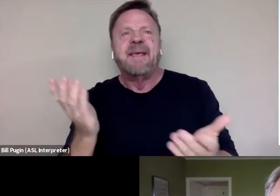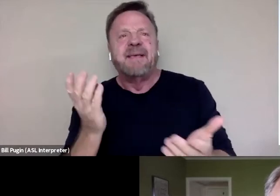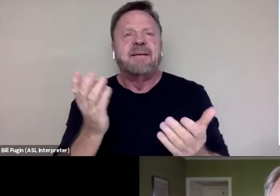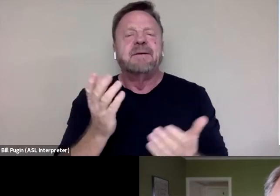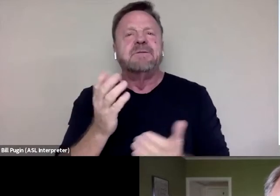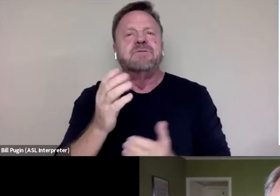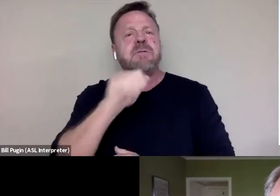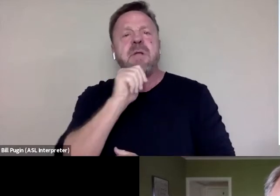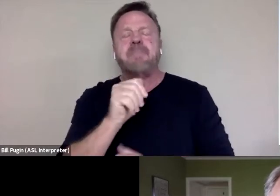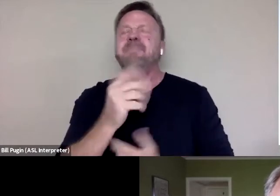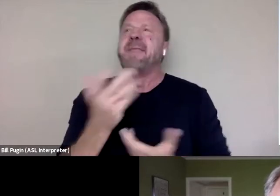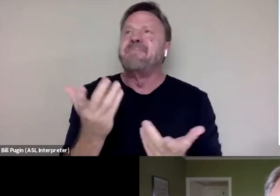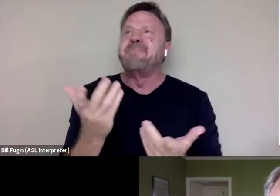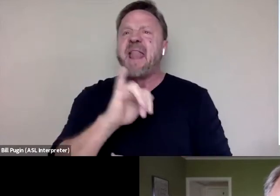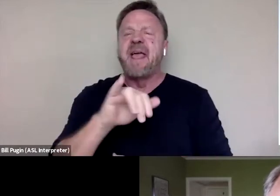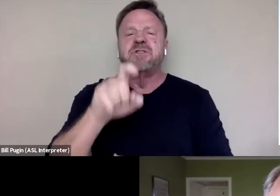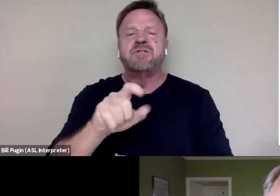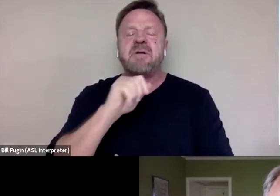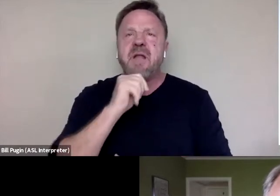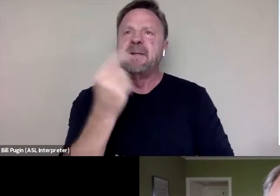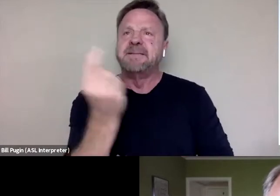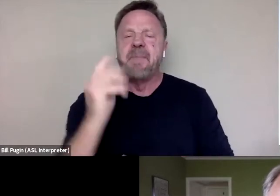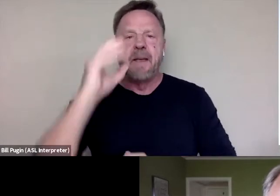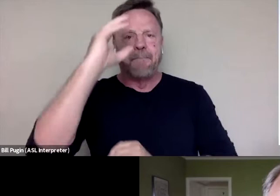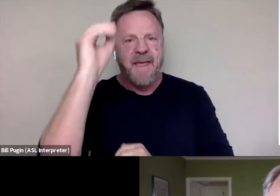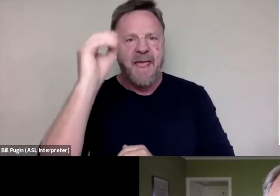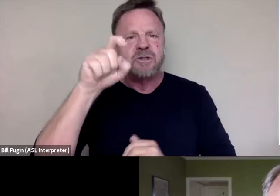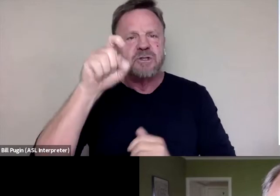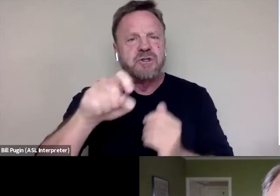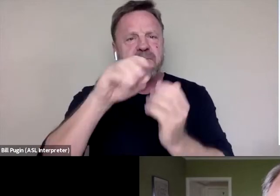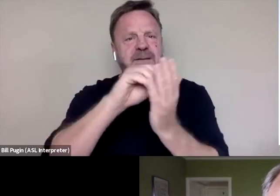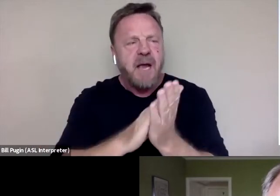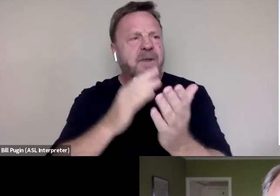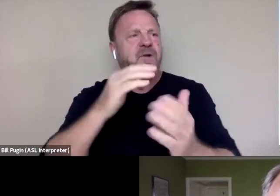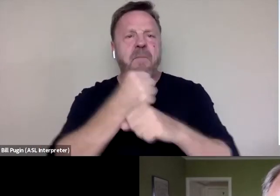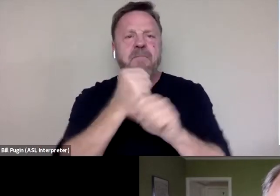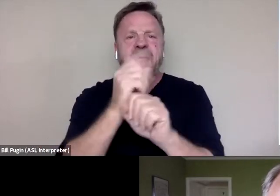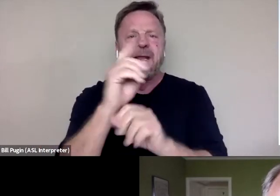I feel like it shouldn't be something that men shouldn't be documenting or chronicling. But we are.